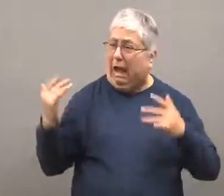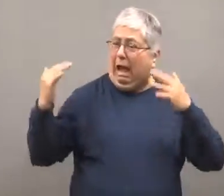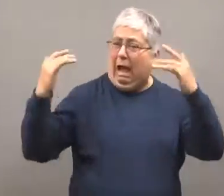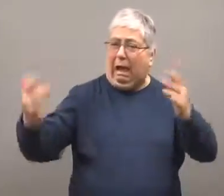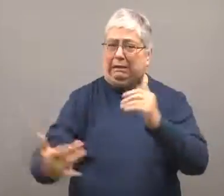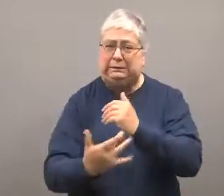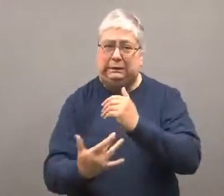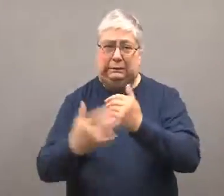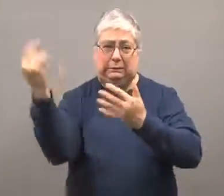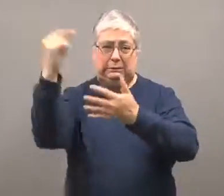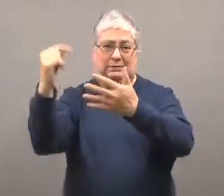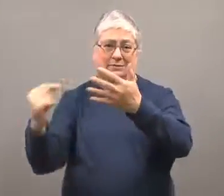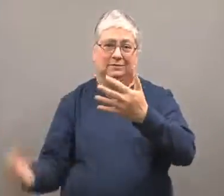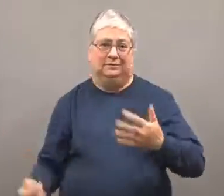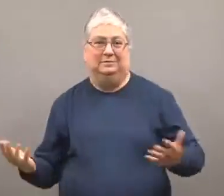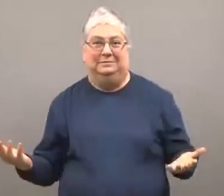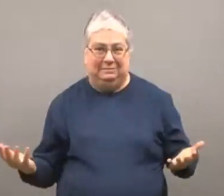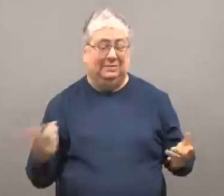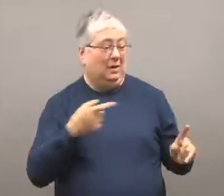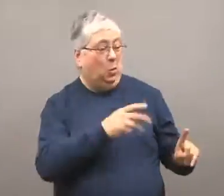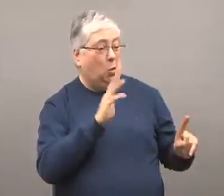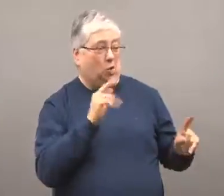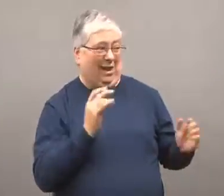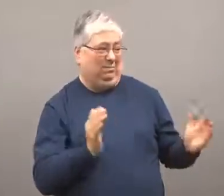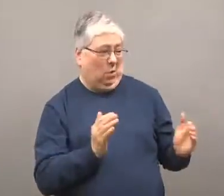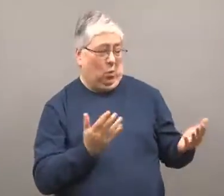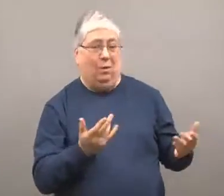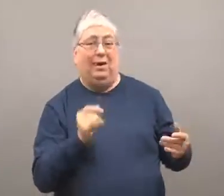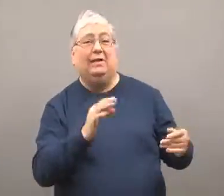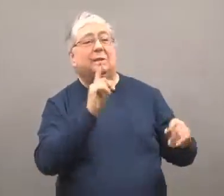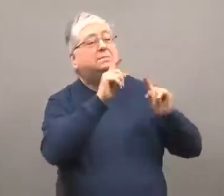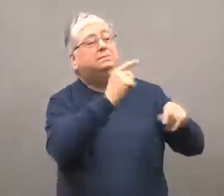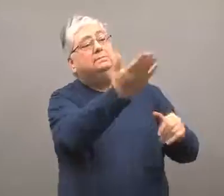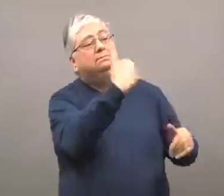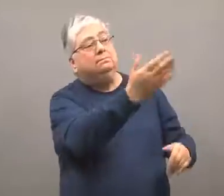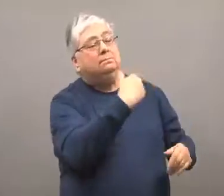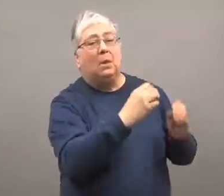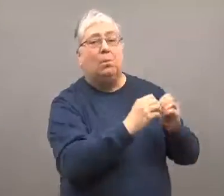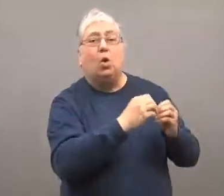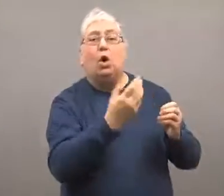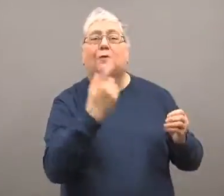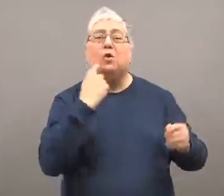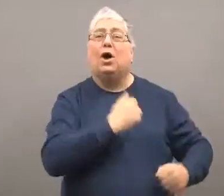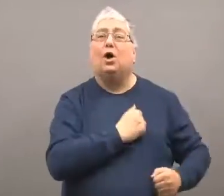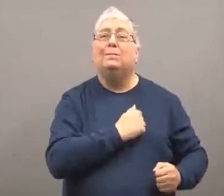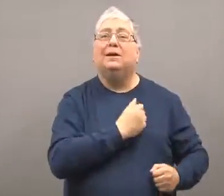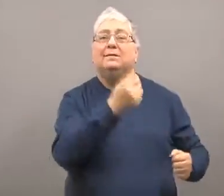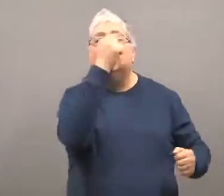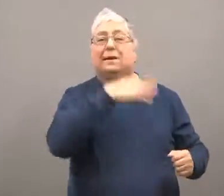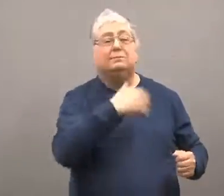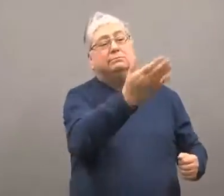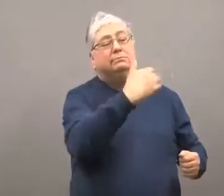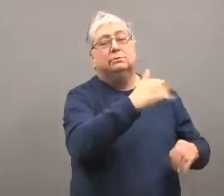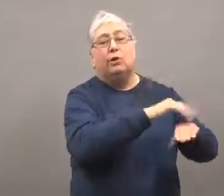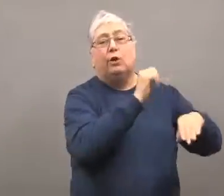Russia's army is also technologically advanced. If the Ukrainian army were to call up more men,